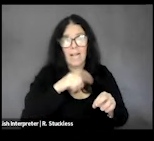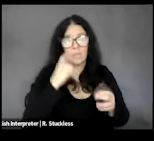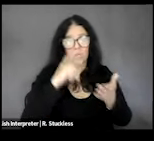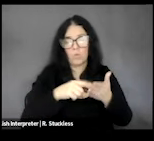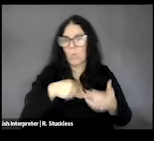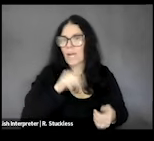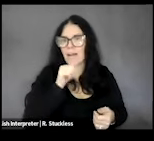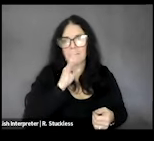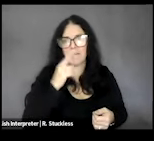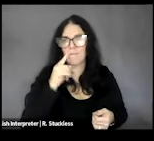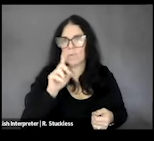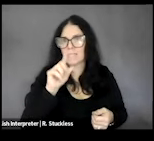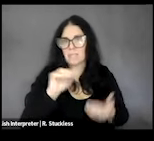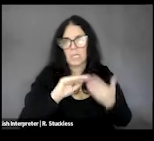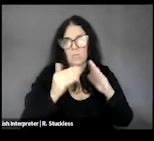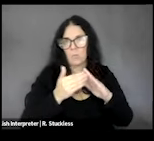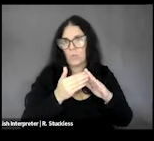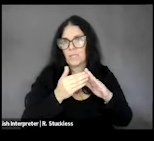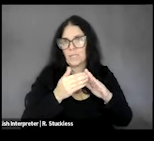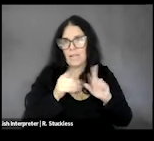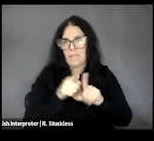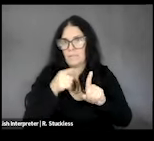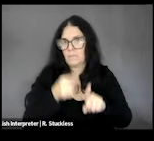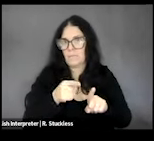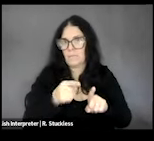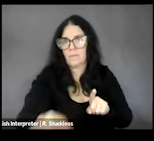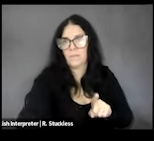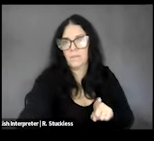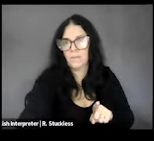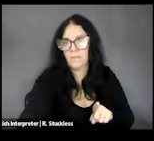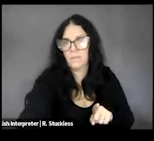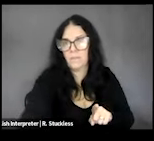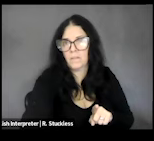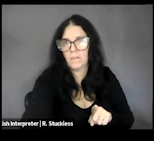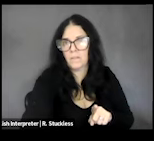We are only coming to this as we understand it from our own knowledge, and what is important